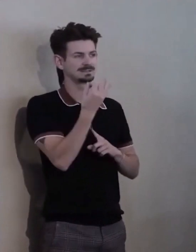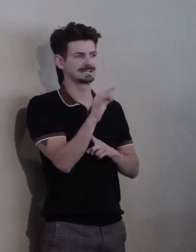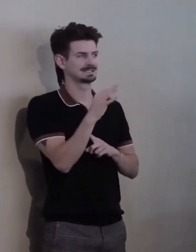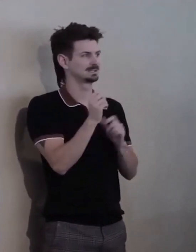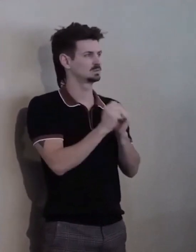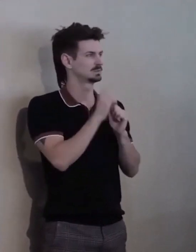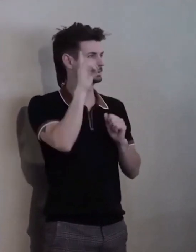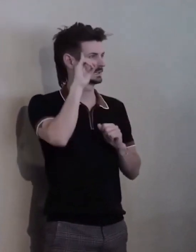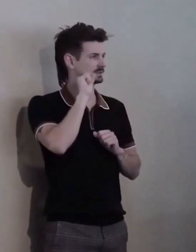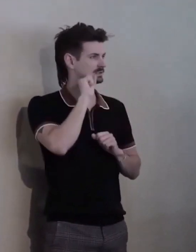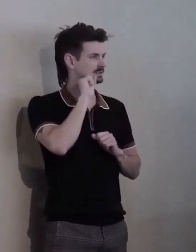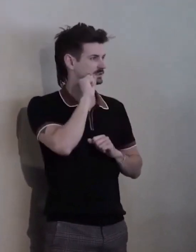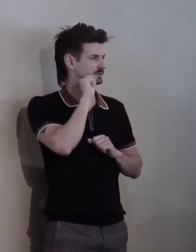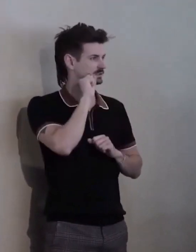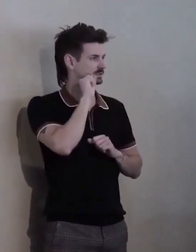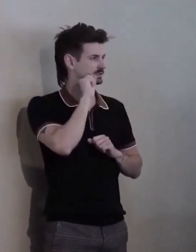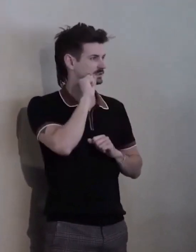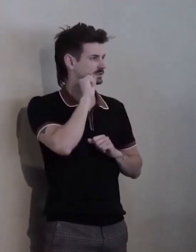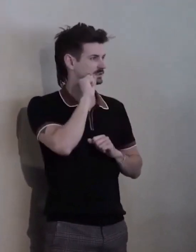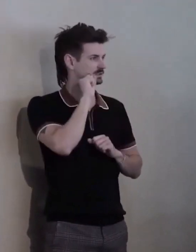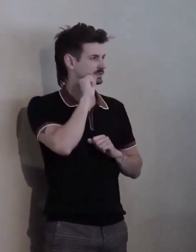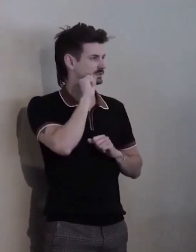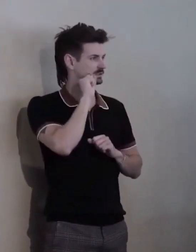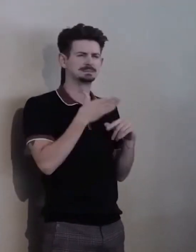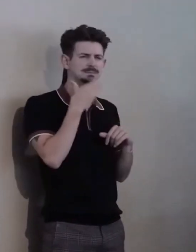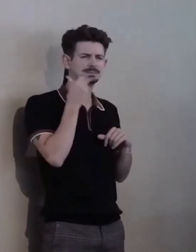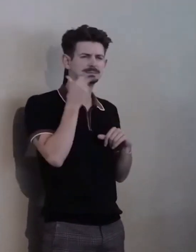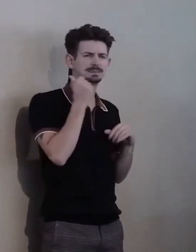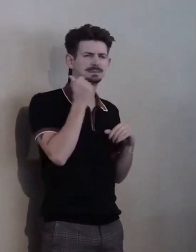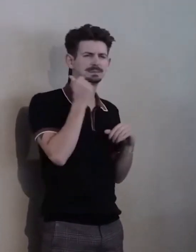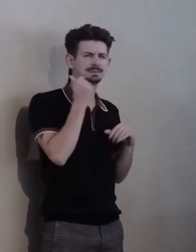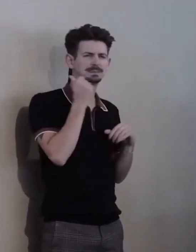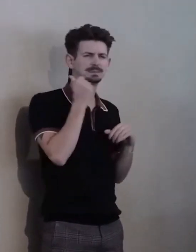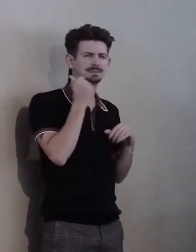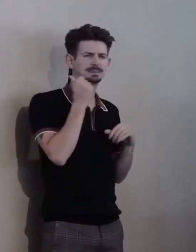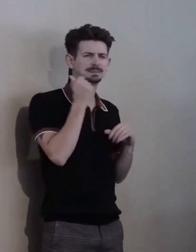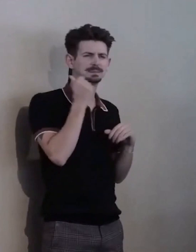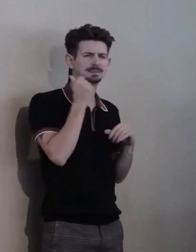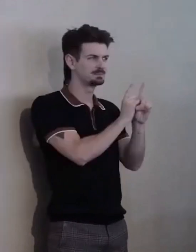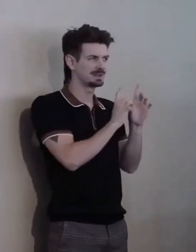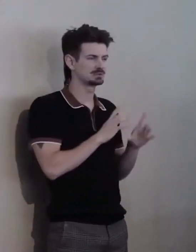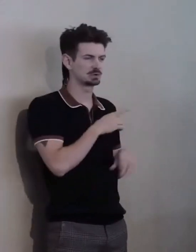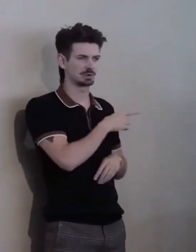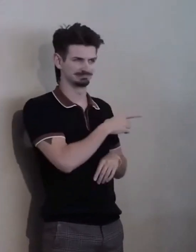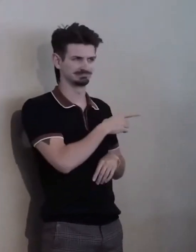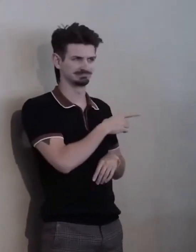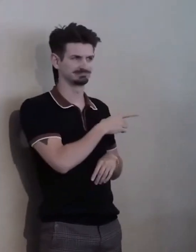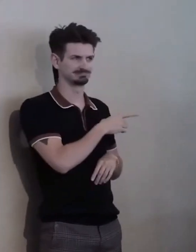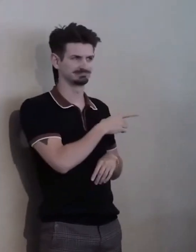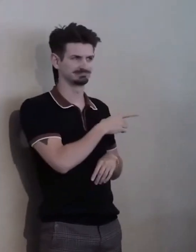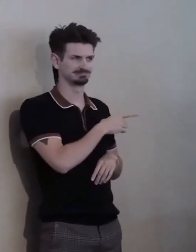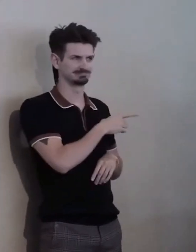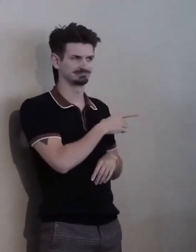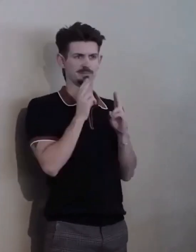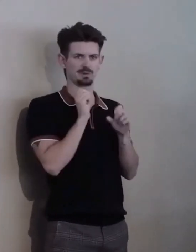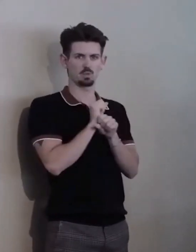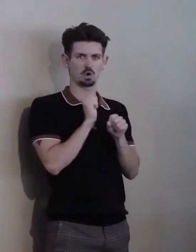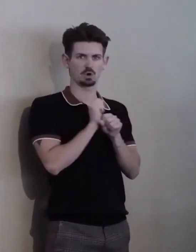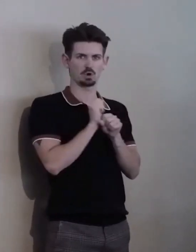He is my greatest teacher and mentor and led me to the honor of working in this wonderful community.